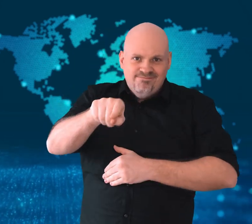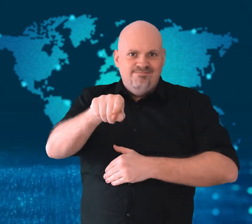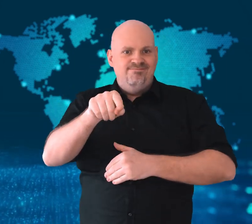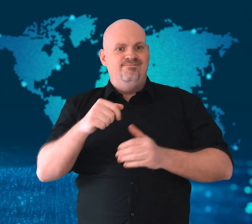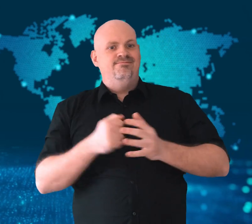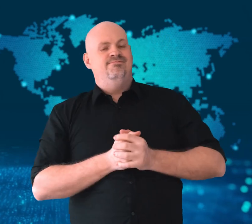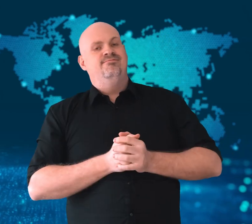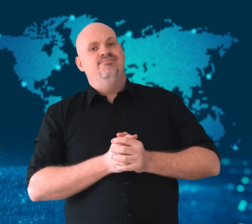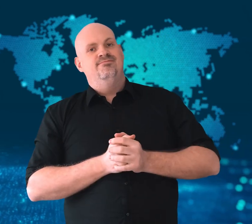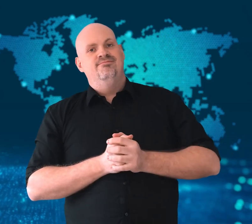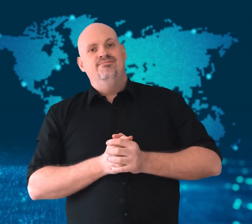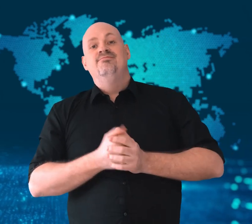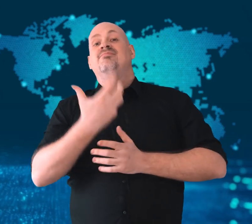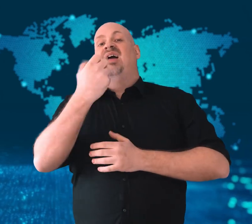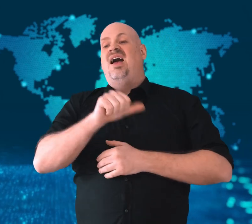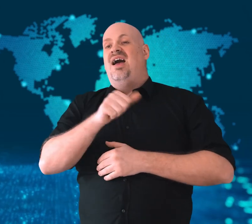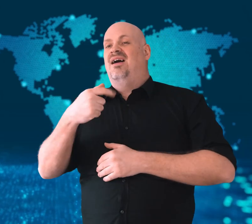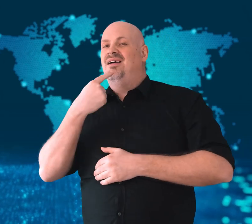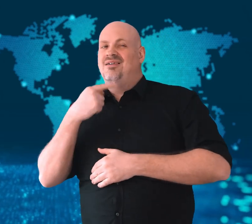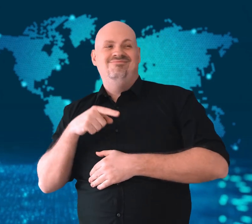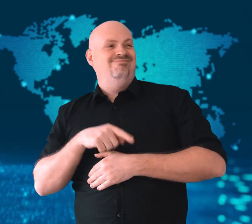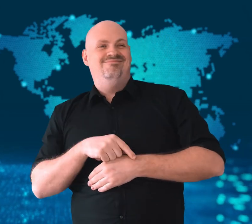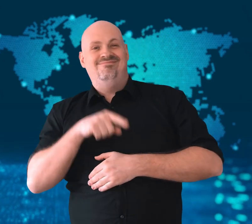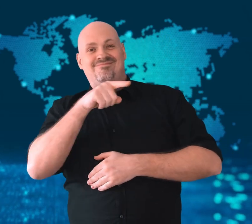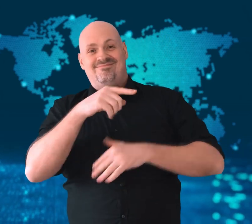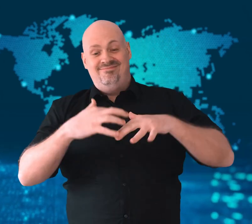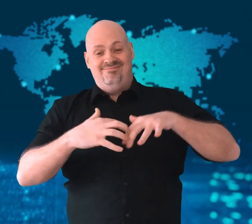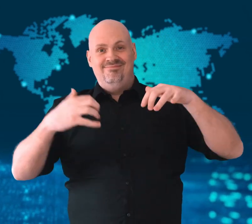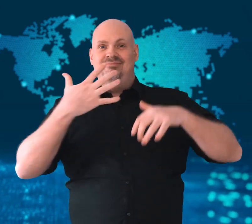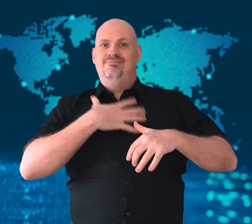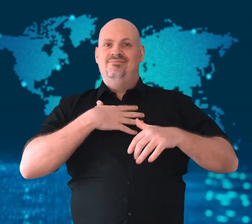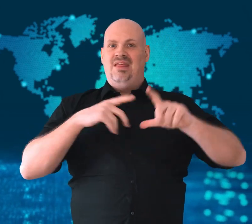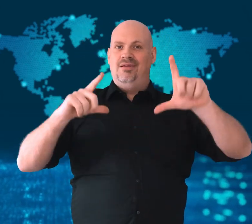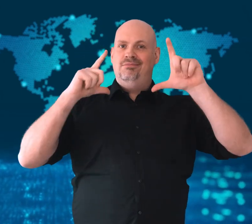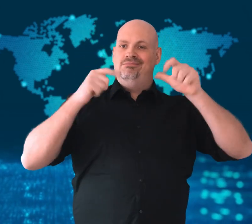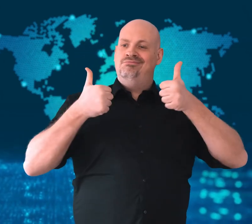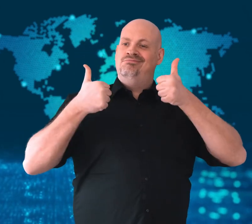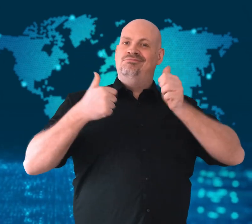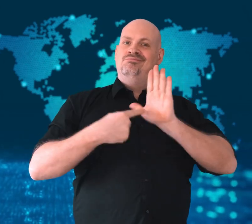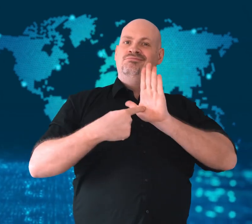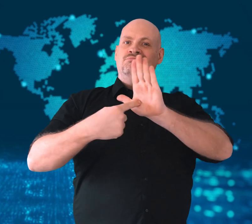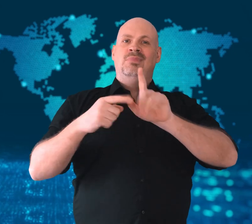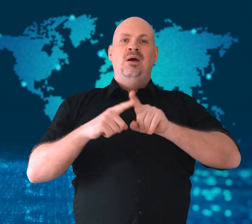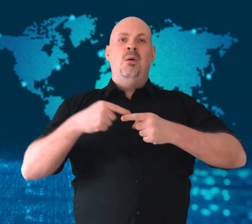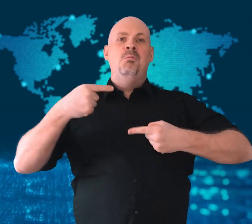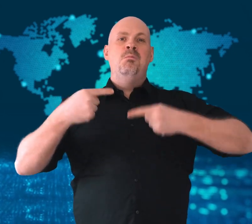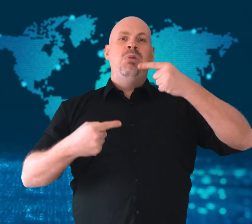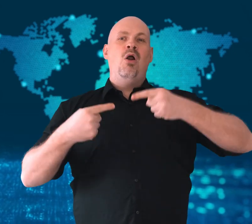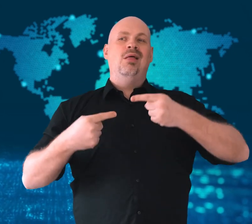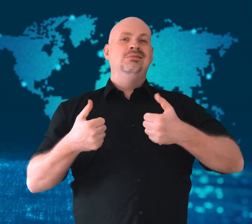Others see the promised funds as a political move since